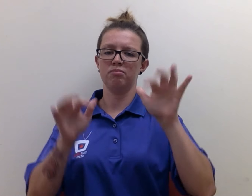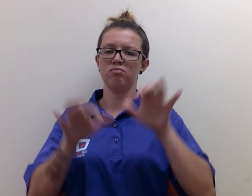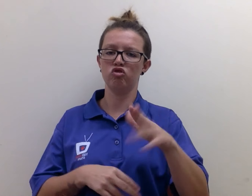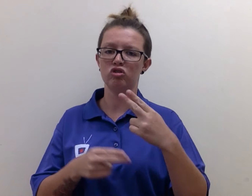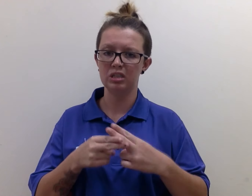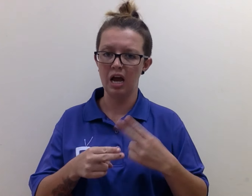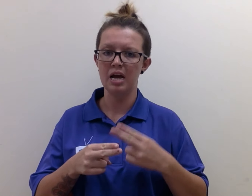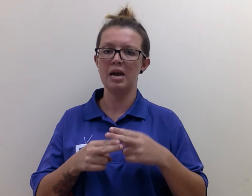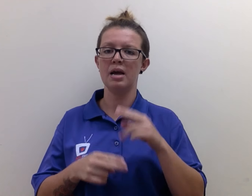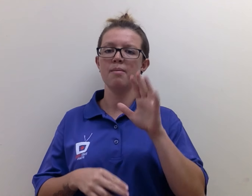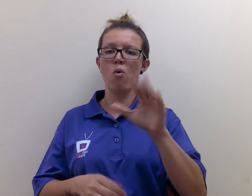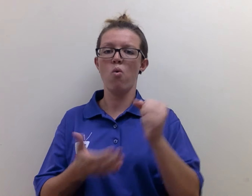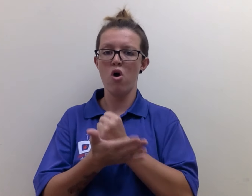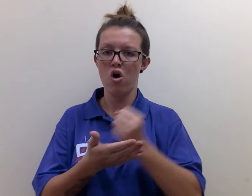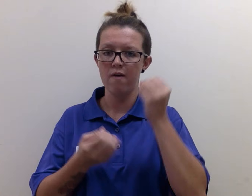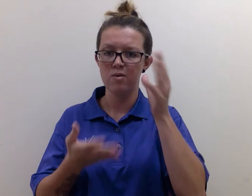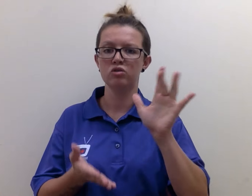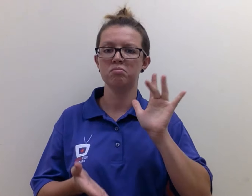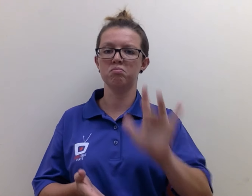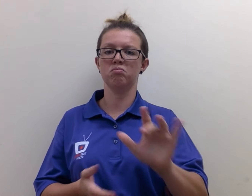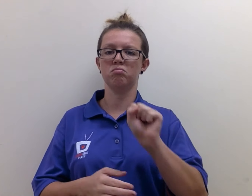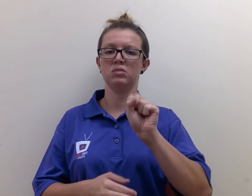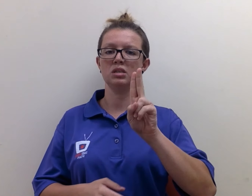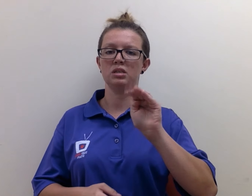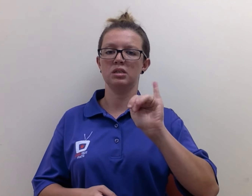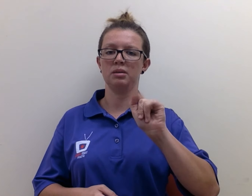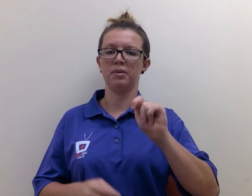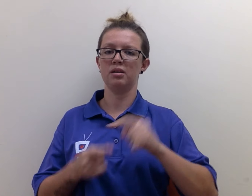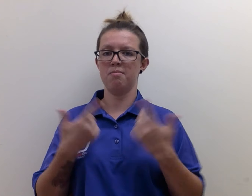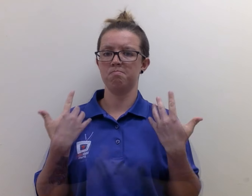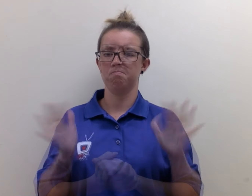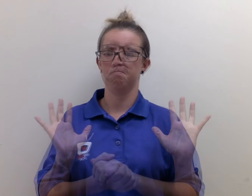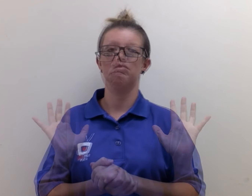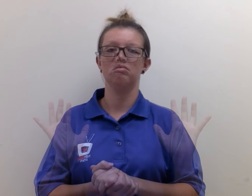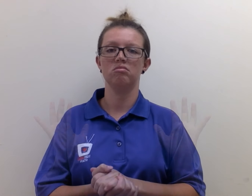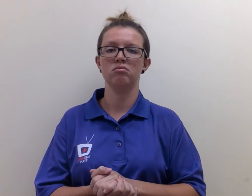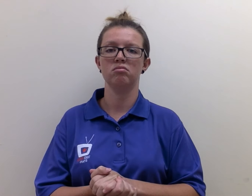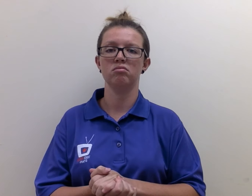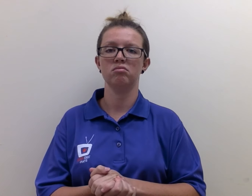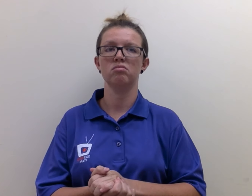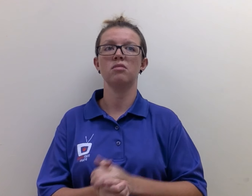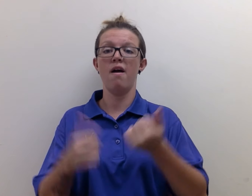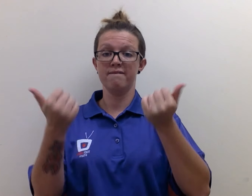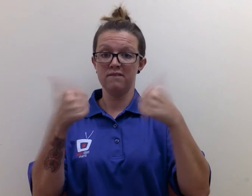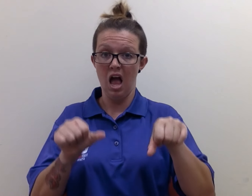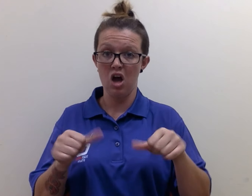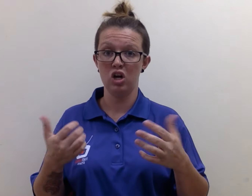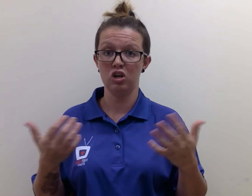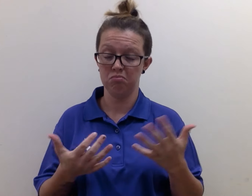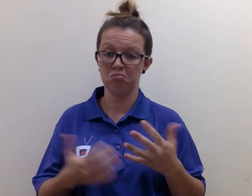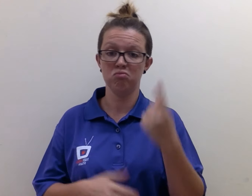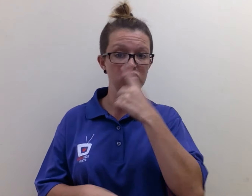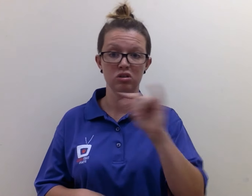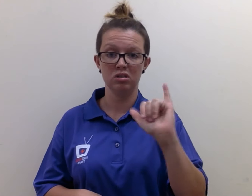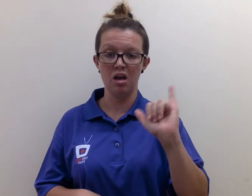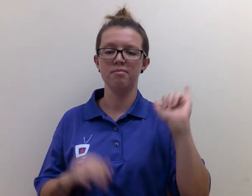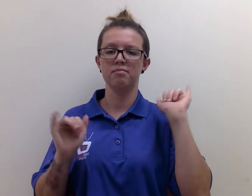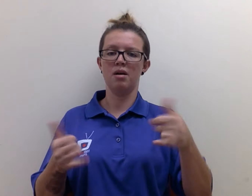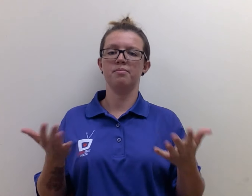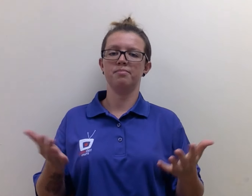You just need to type in your name and credit card or debit card information then click on submit. This is what the flyer looks like.